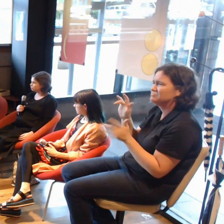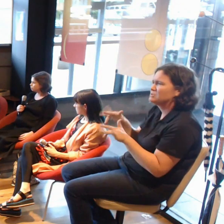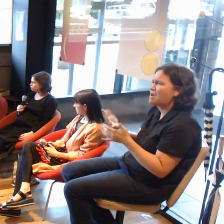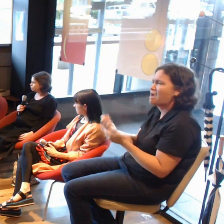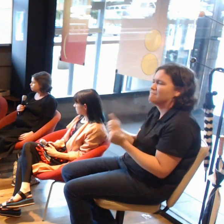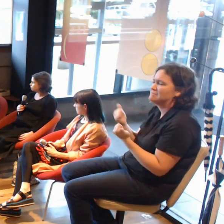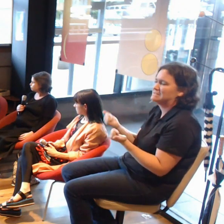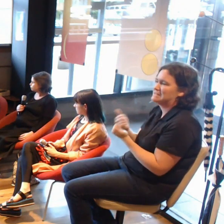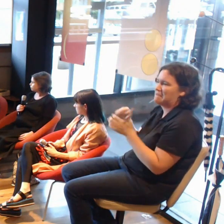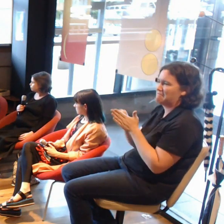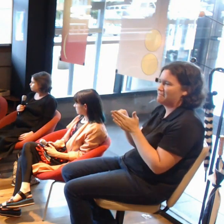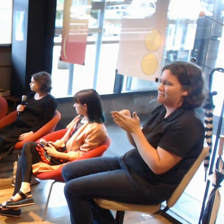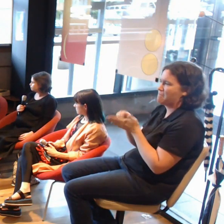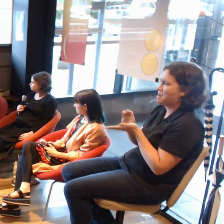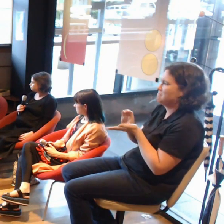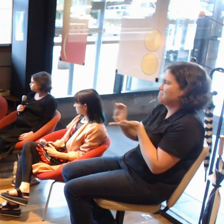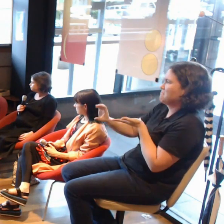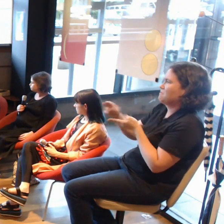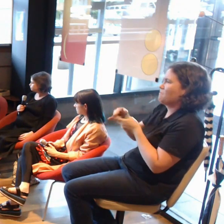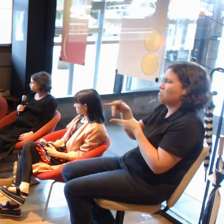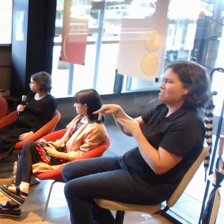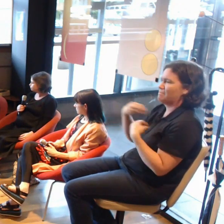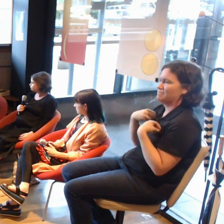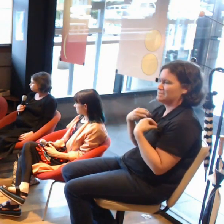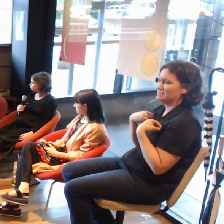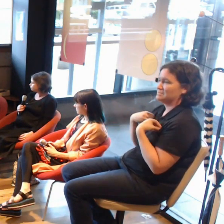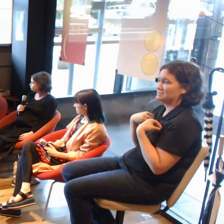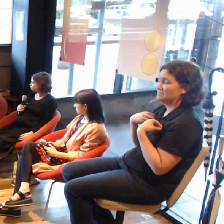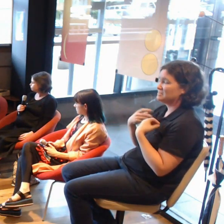In terms of new people and new companies doing it,